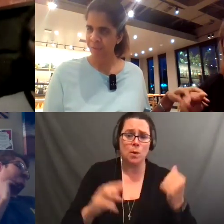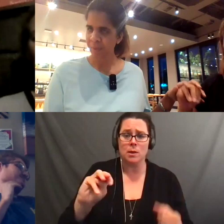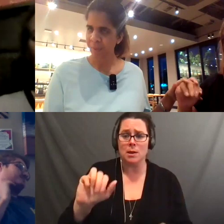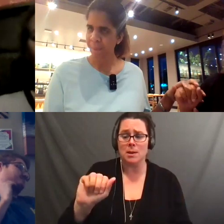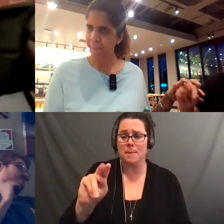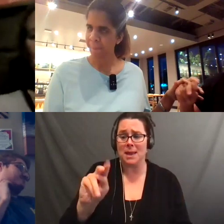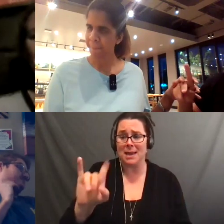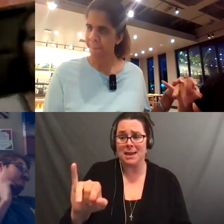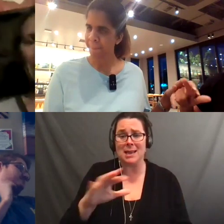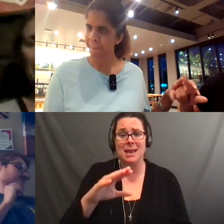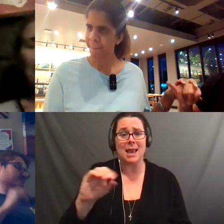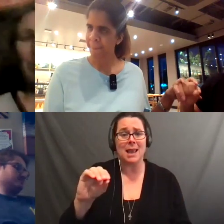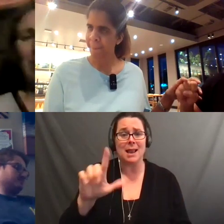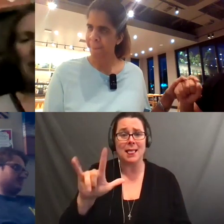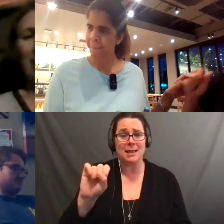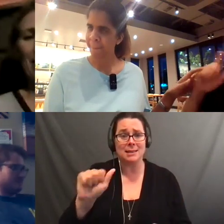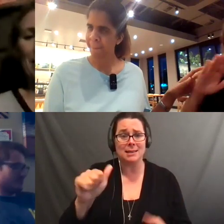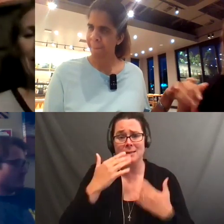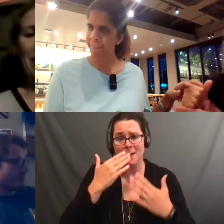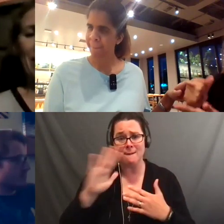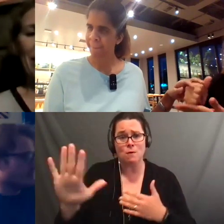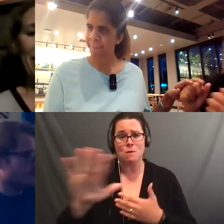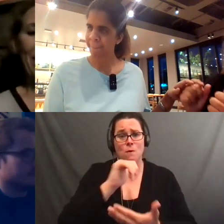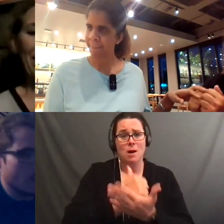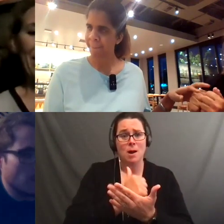and Lisa for their help with this Talent Show project.